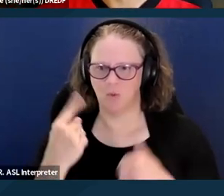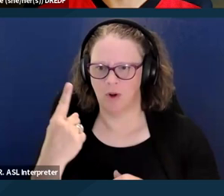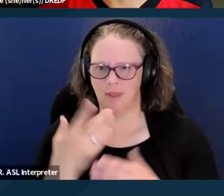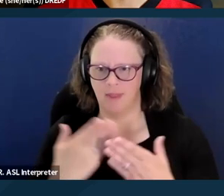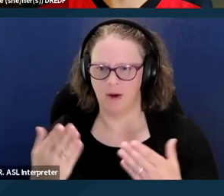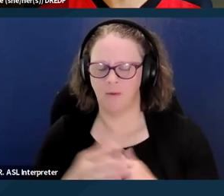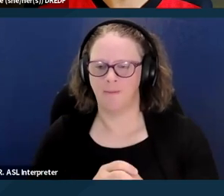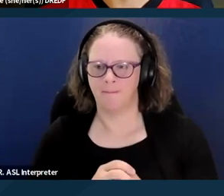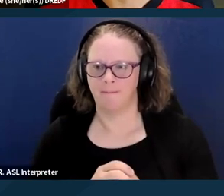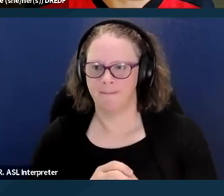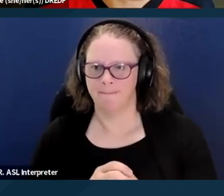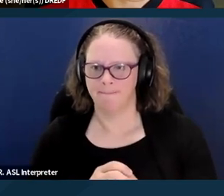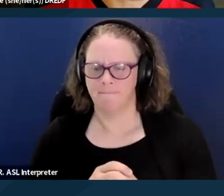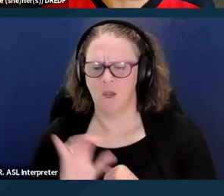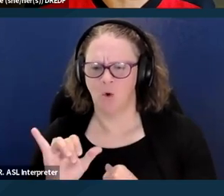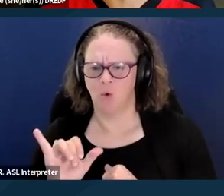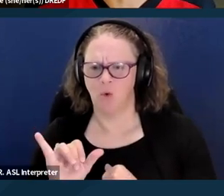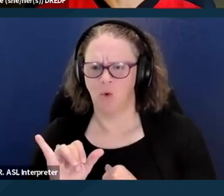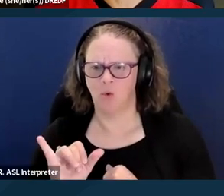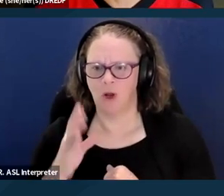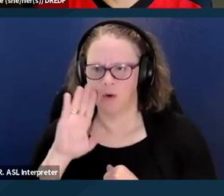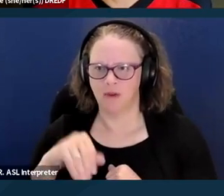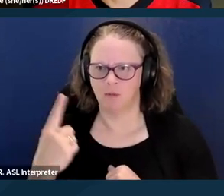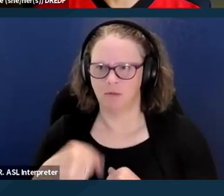And, oh, I know someone has raised a hand too.